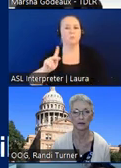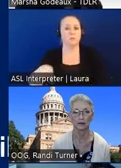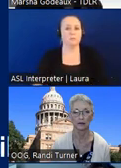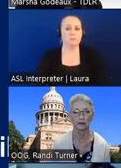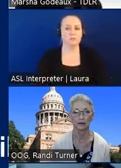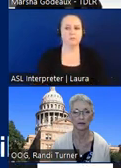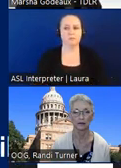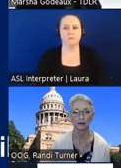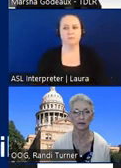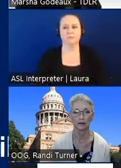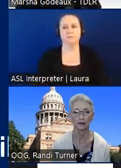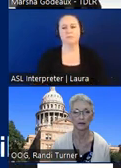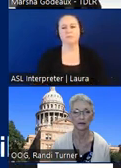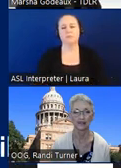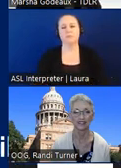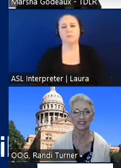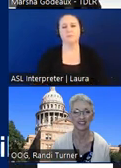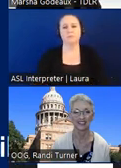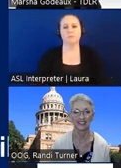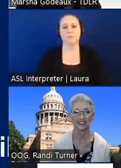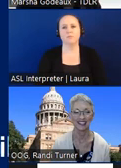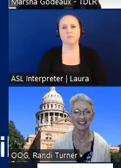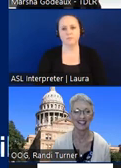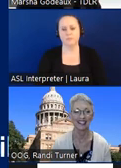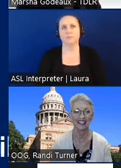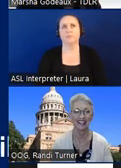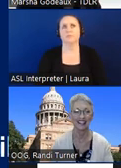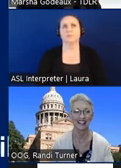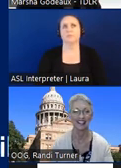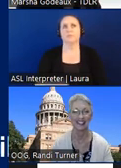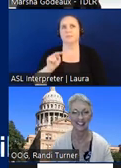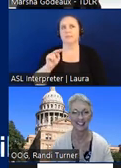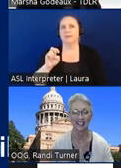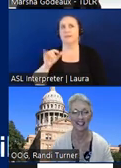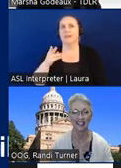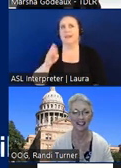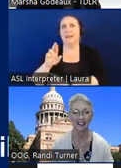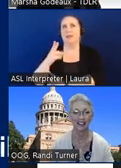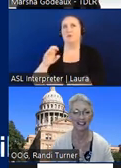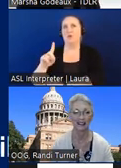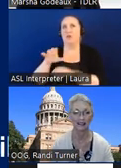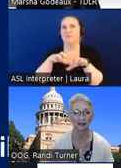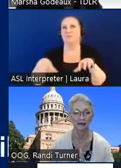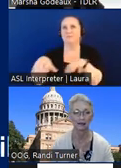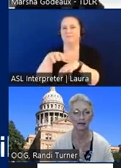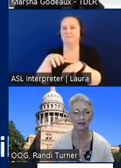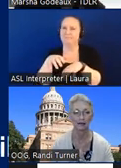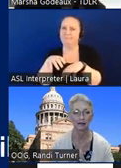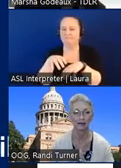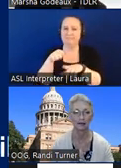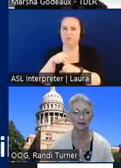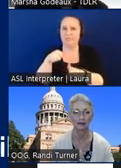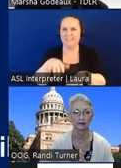so a neighborhood is a tricky one it it starts typically they start out as private